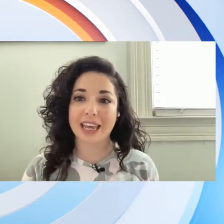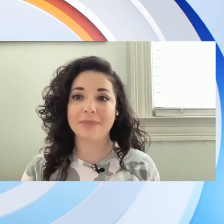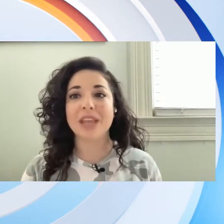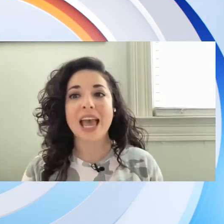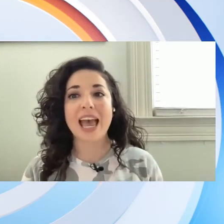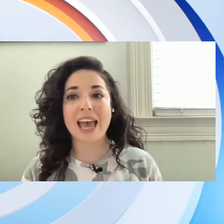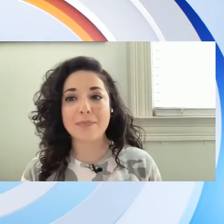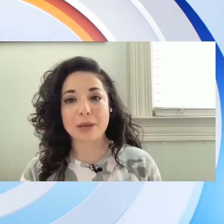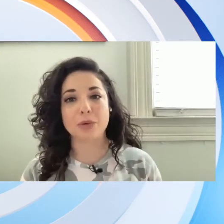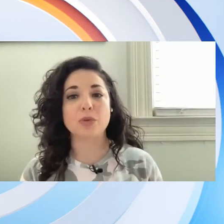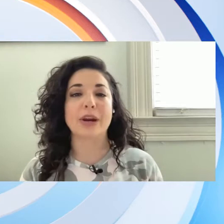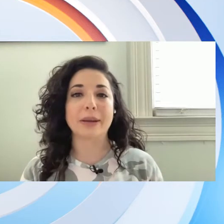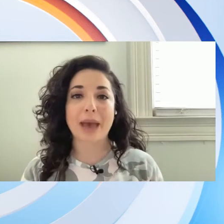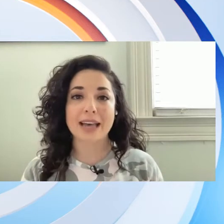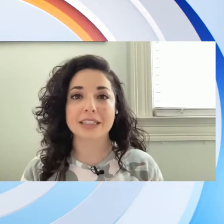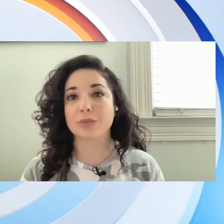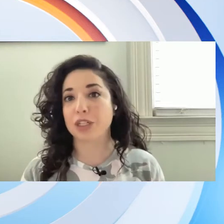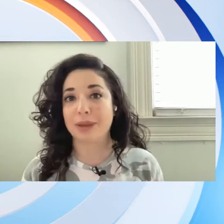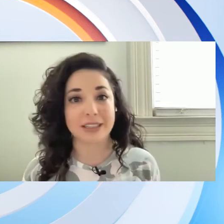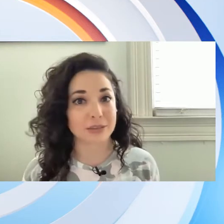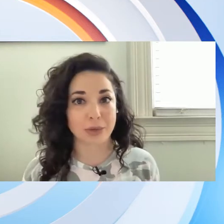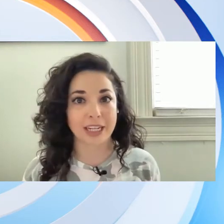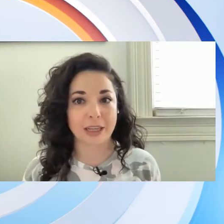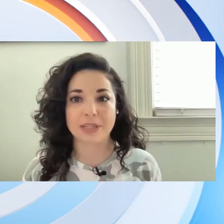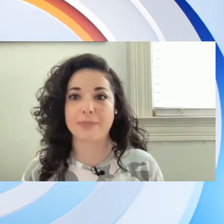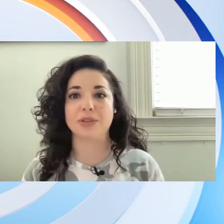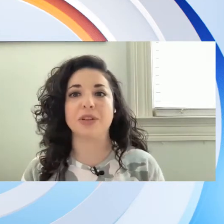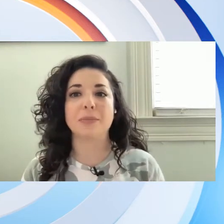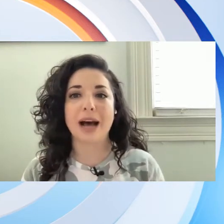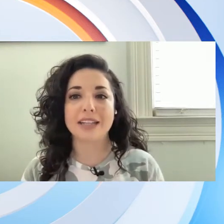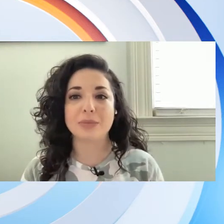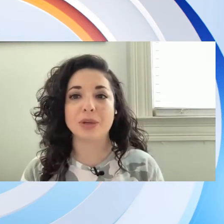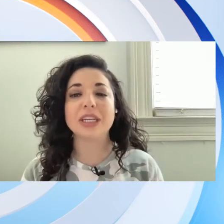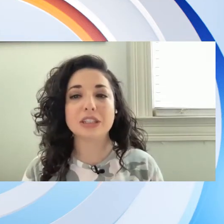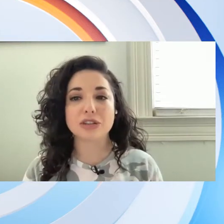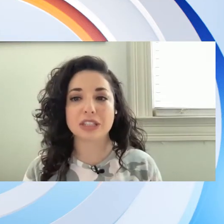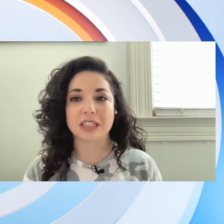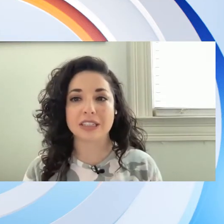hit and people were wearing masks which makes reading lips absolutely impossible easter seals